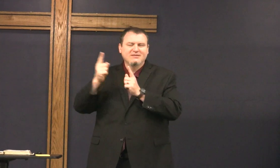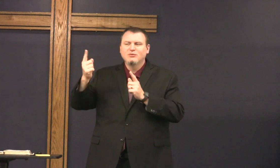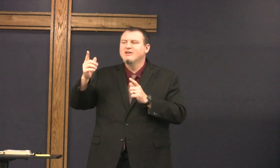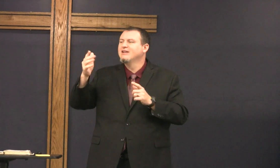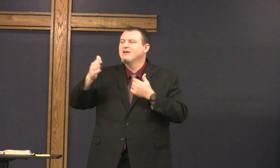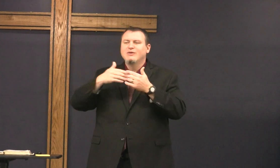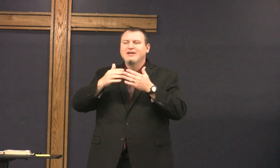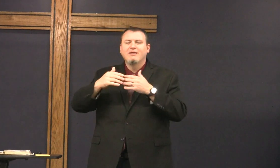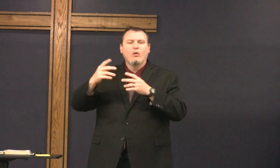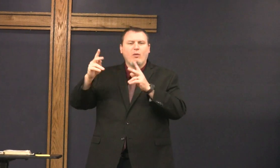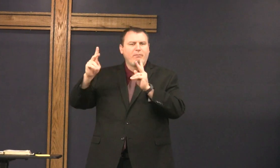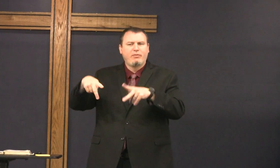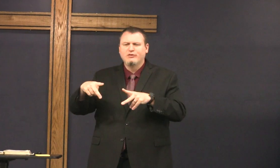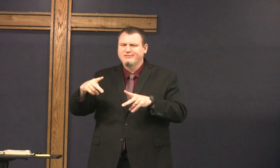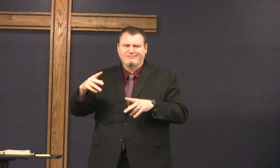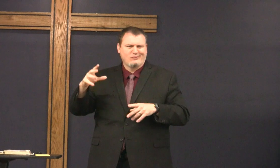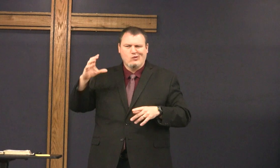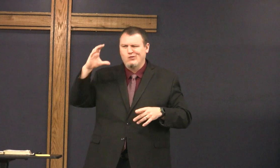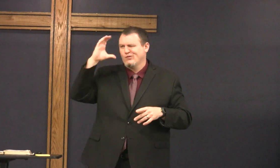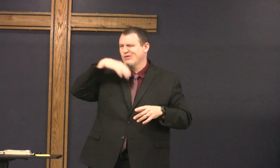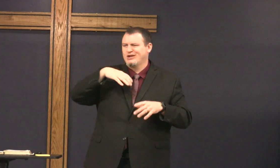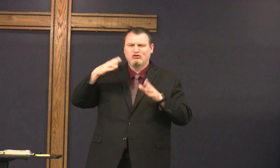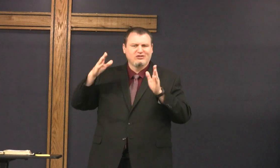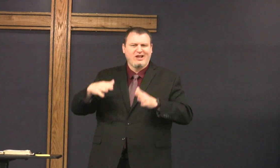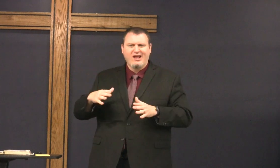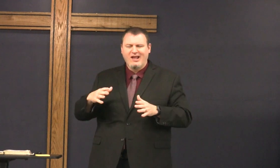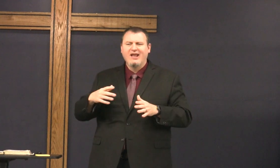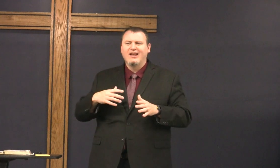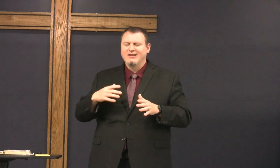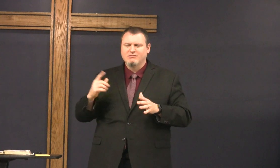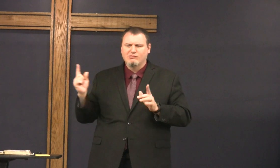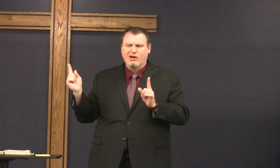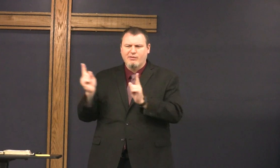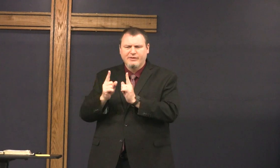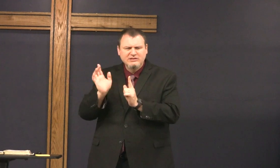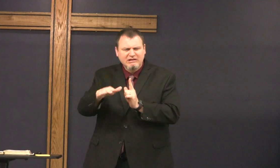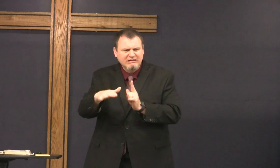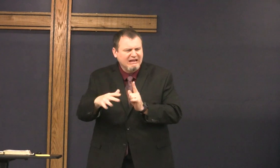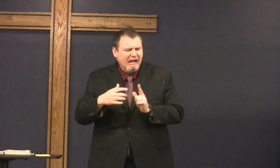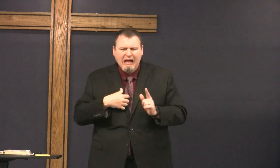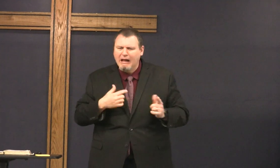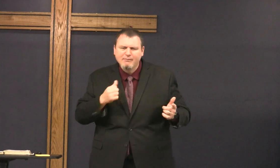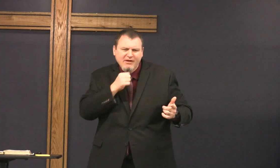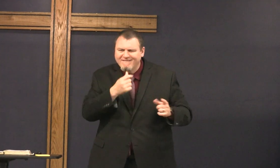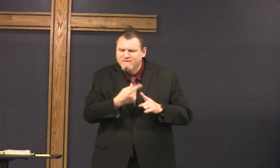downtown there but anyway there's there was a strange guy there who